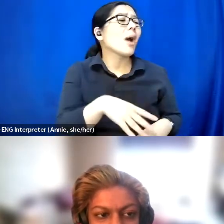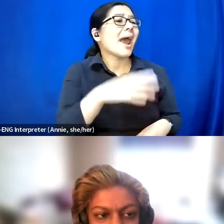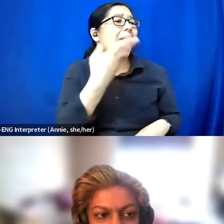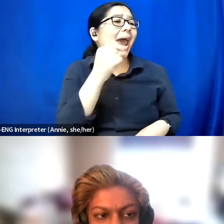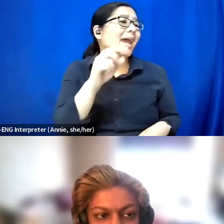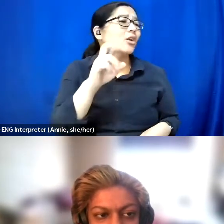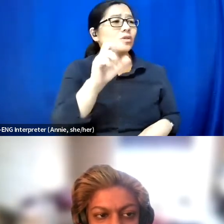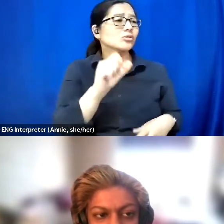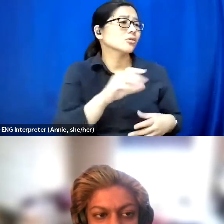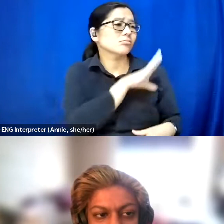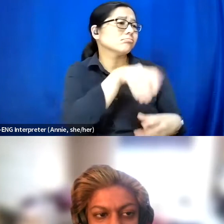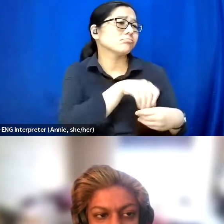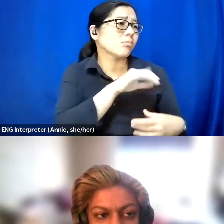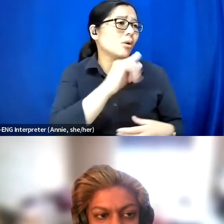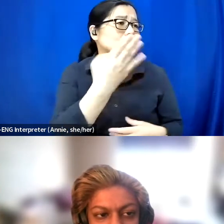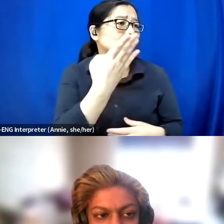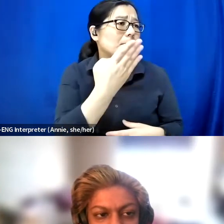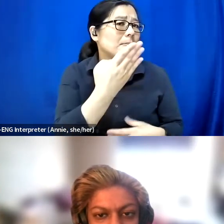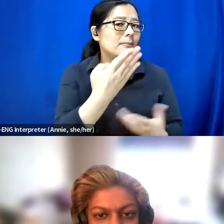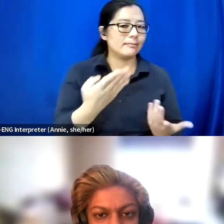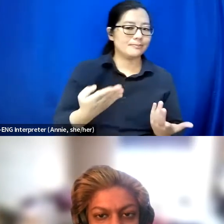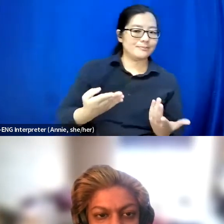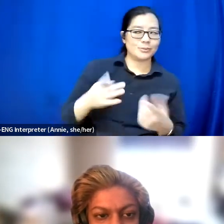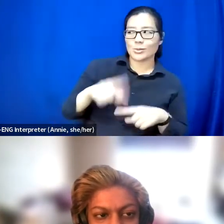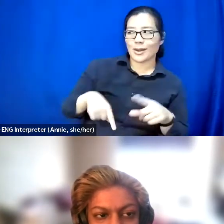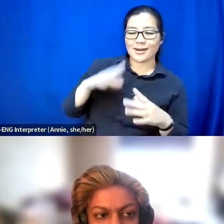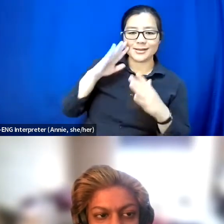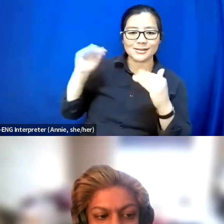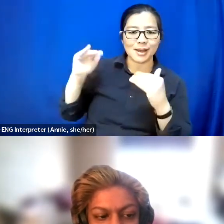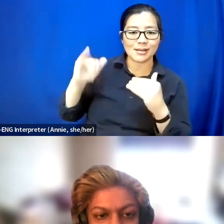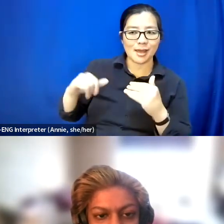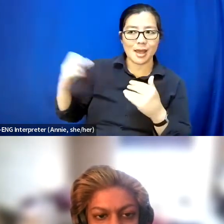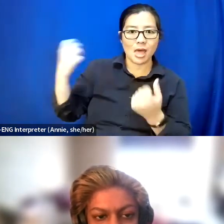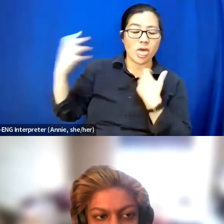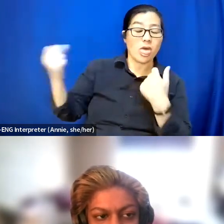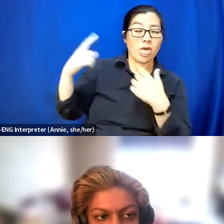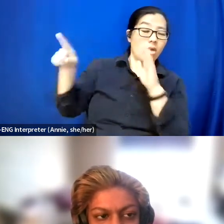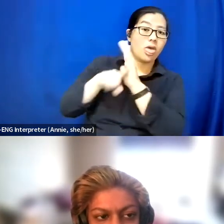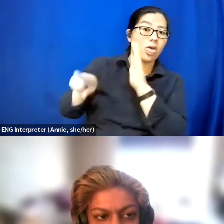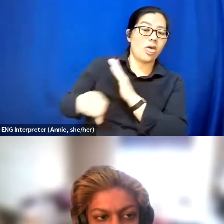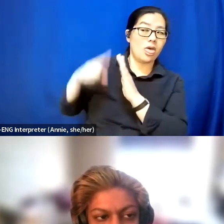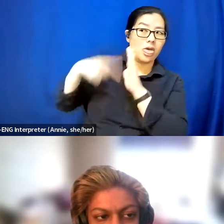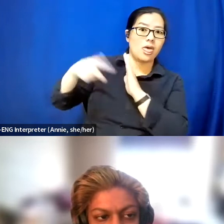But now you can't expect to be to get loads of hate because of your job. So it's just having those boundaries in place.